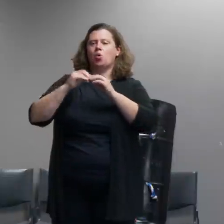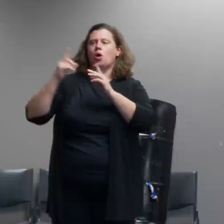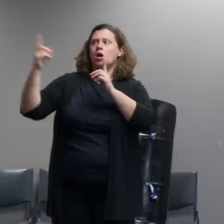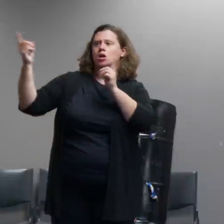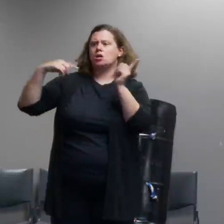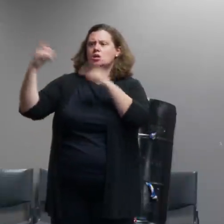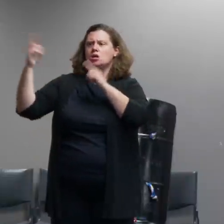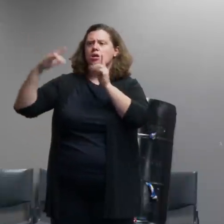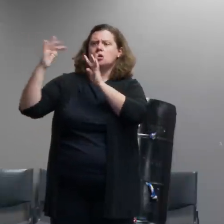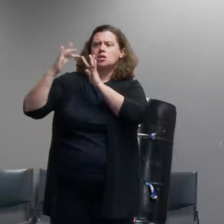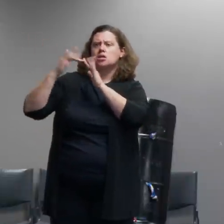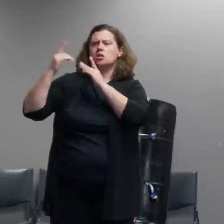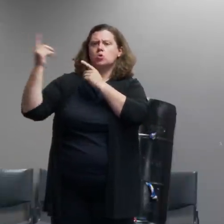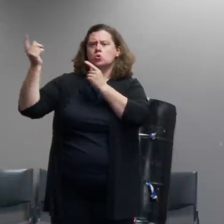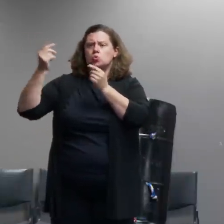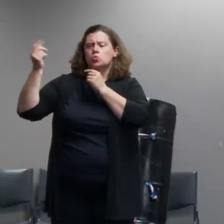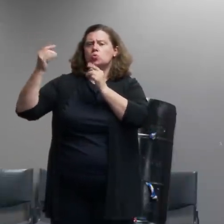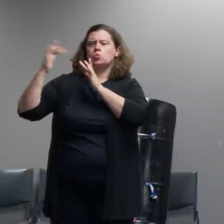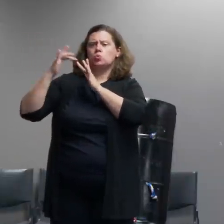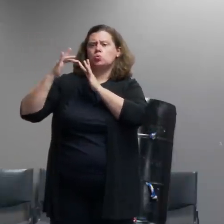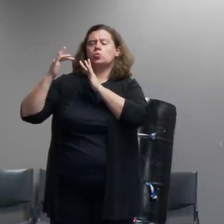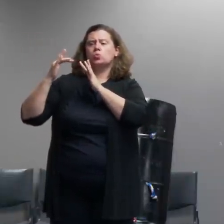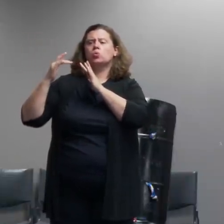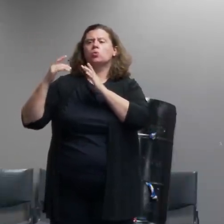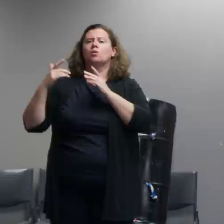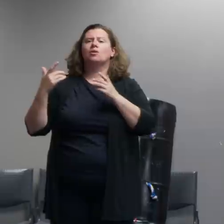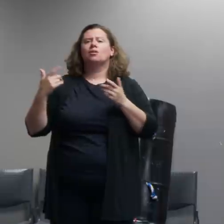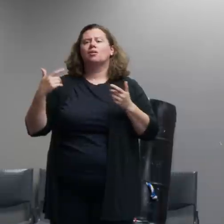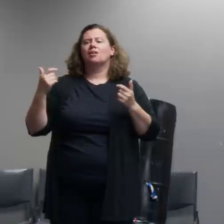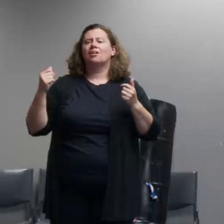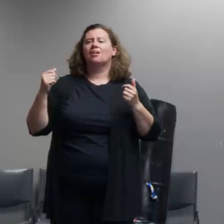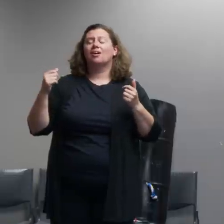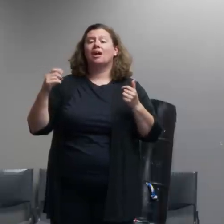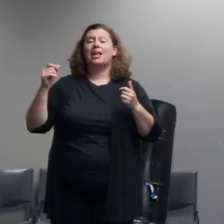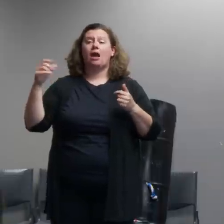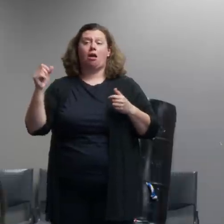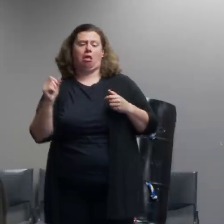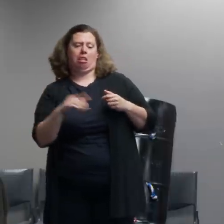could perhaps offer suggestions or at least